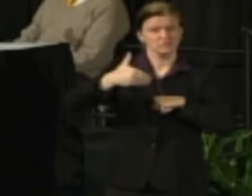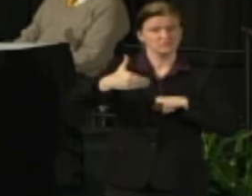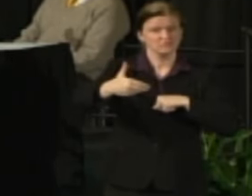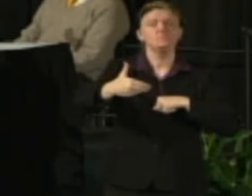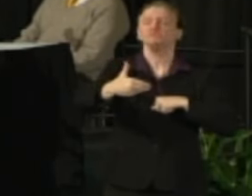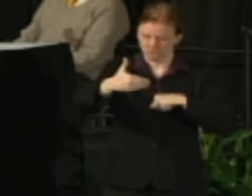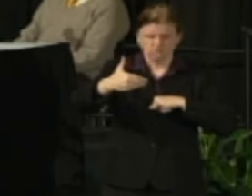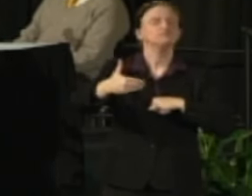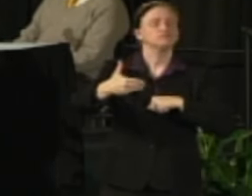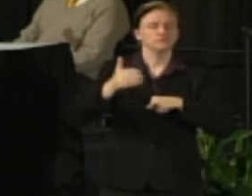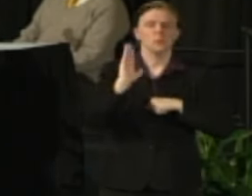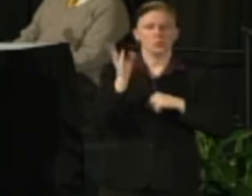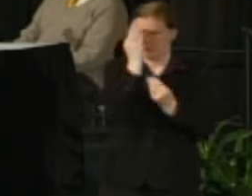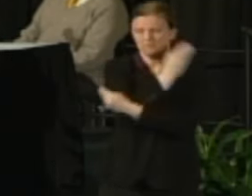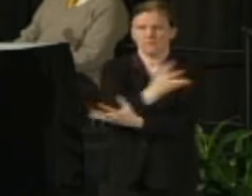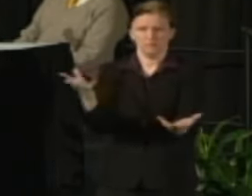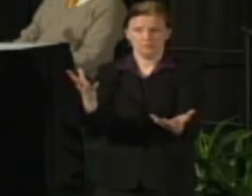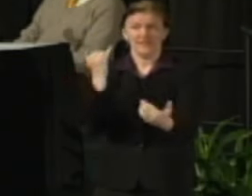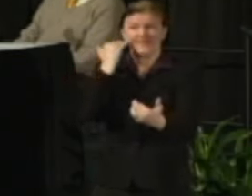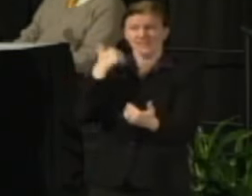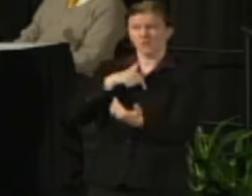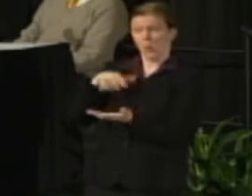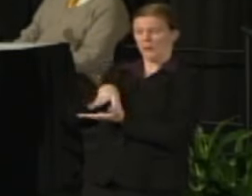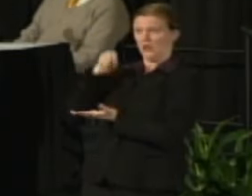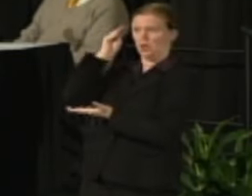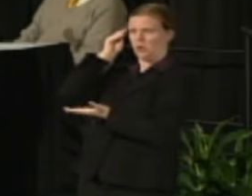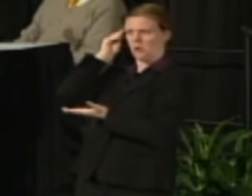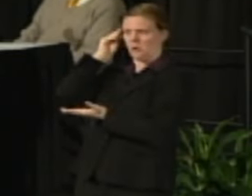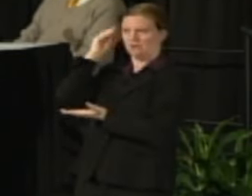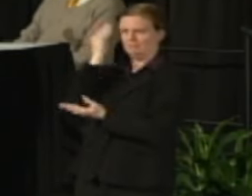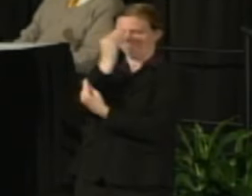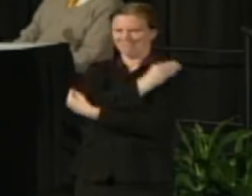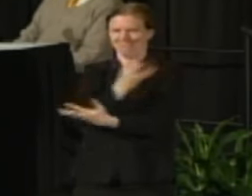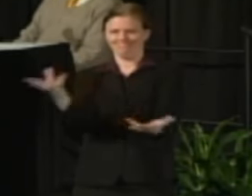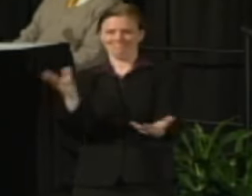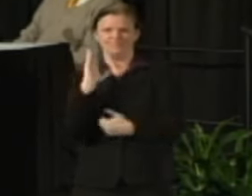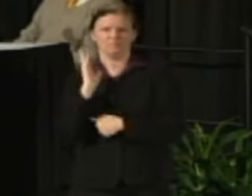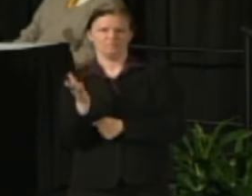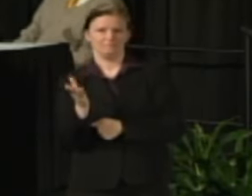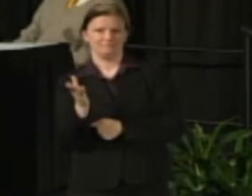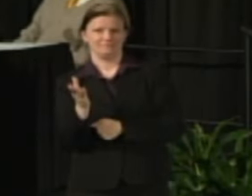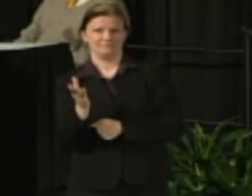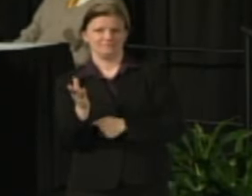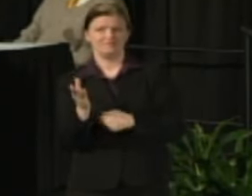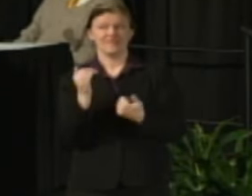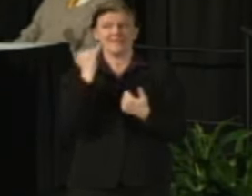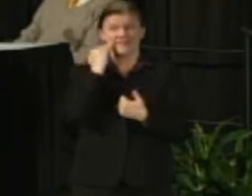that as soon as we know what those are and in the past if there are Board policies going